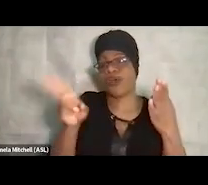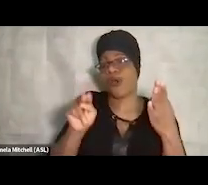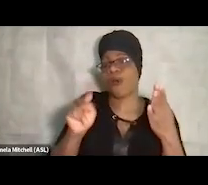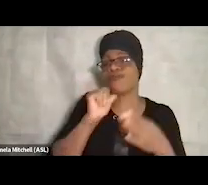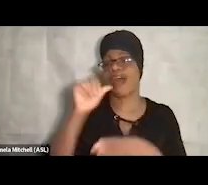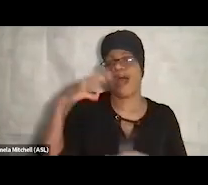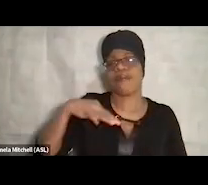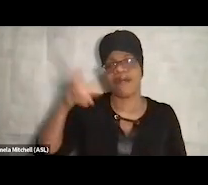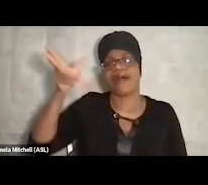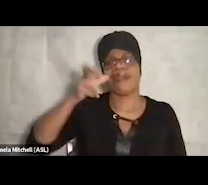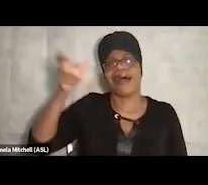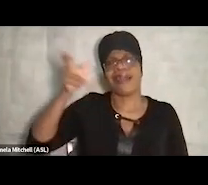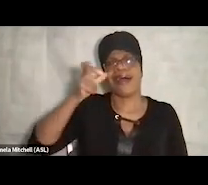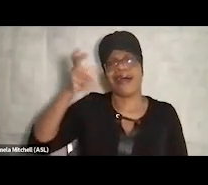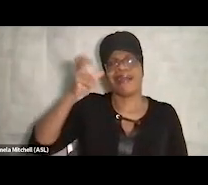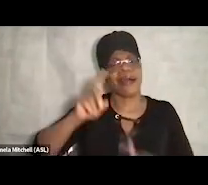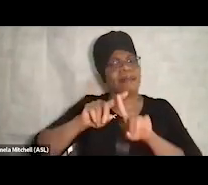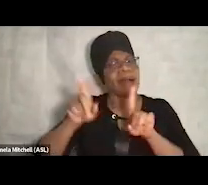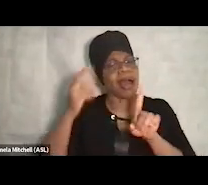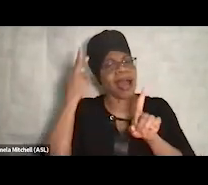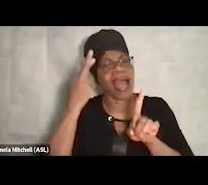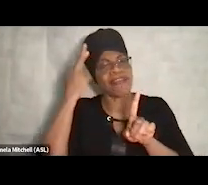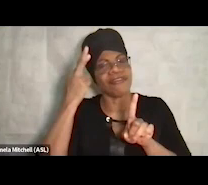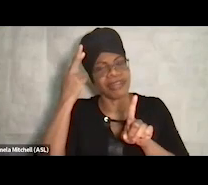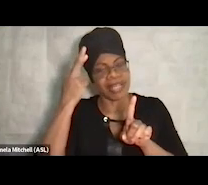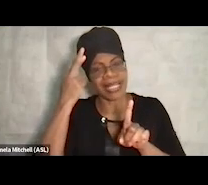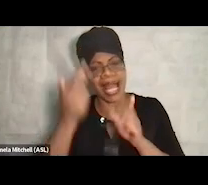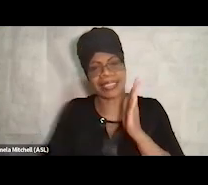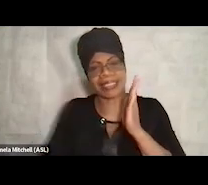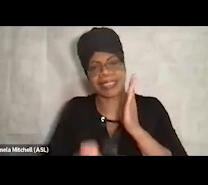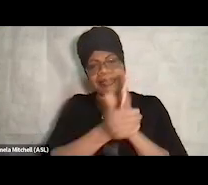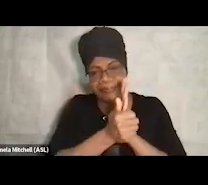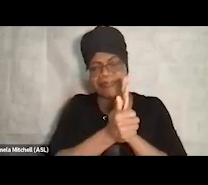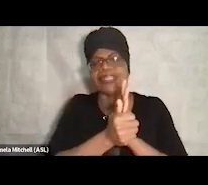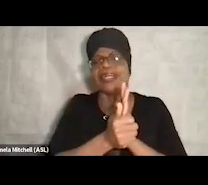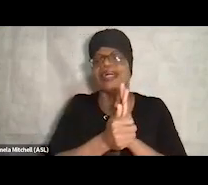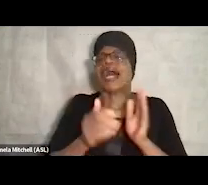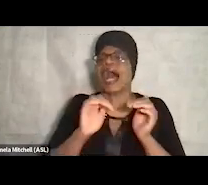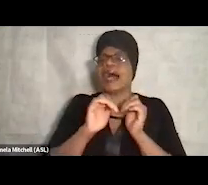but then I realized that the caveat they put on that don't open your own nonprofit, and the way they, the reason they said that